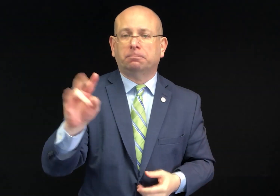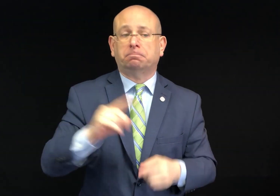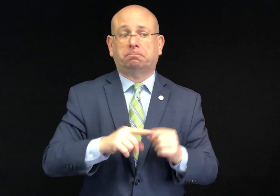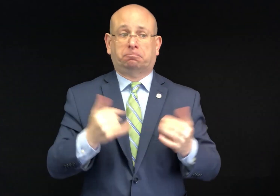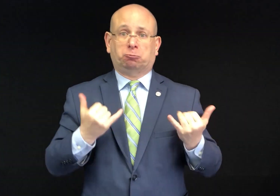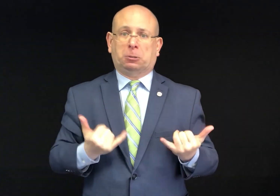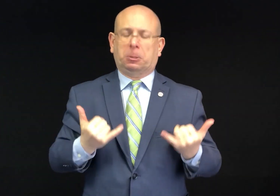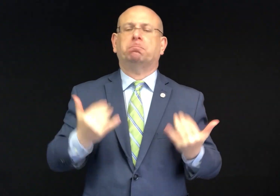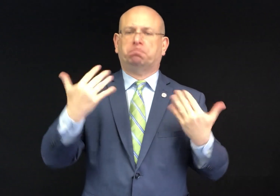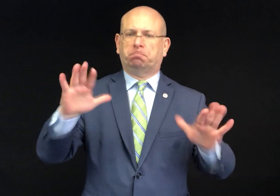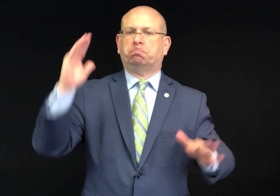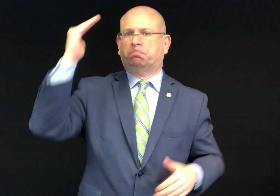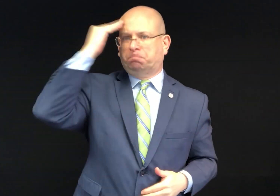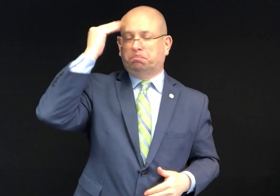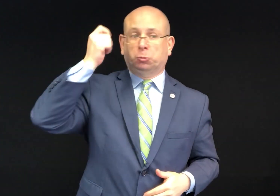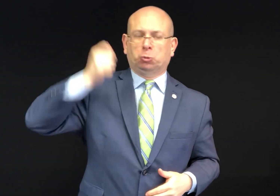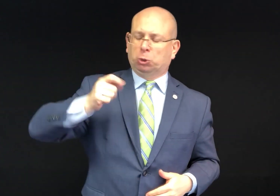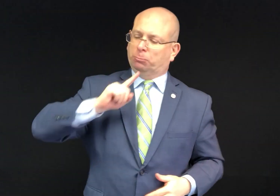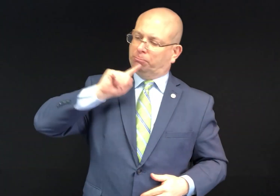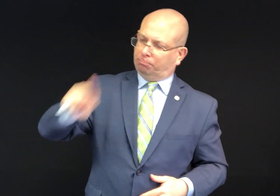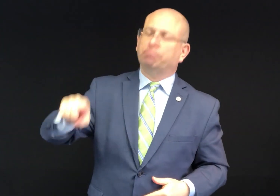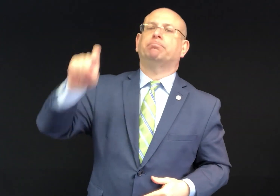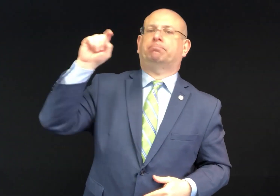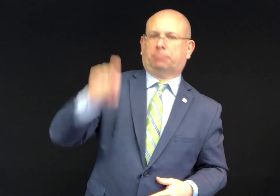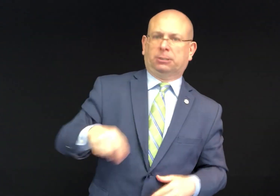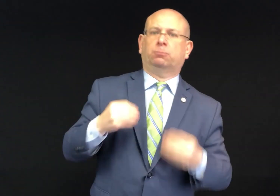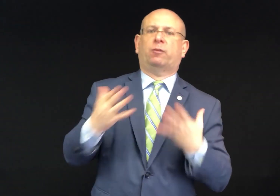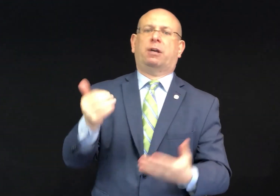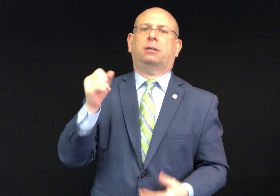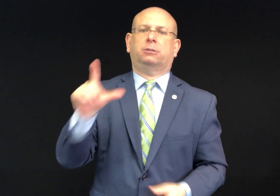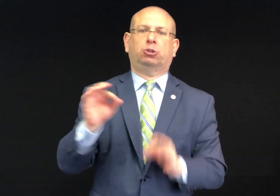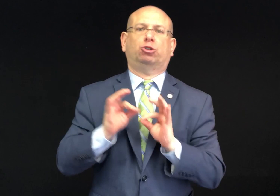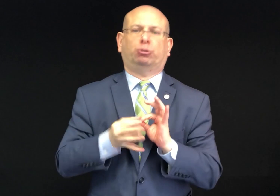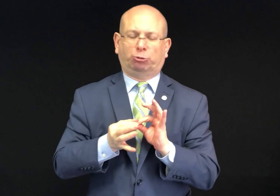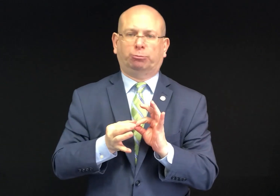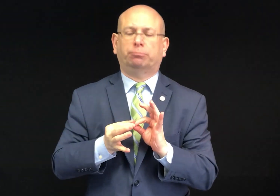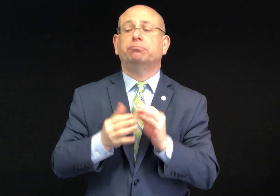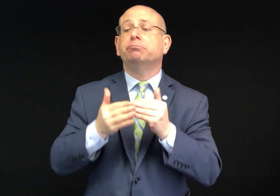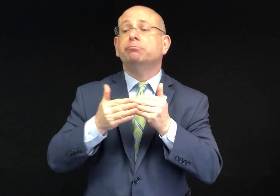What's important right now is that a federal judge agrees that the White House must provide ASL interpreters.